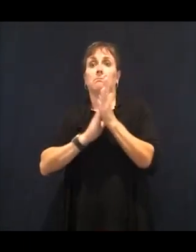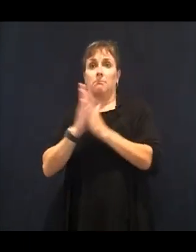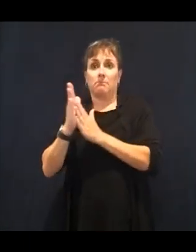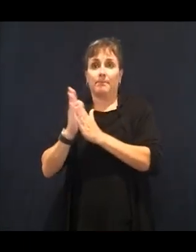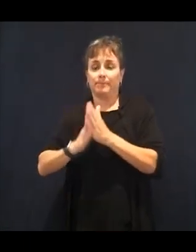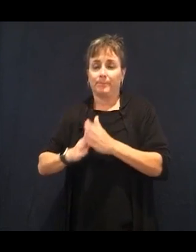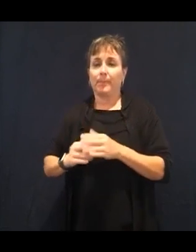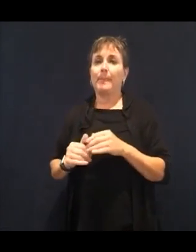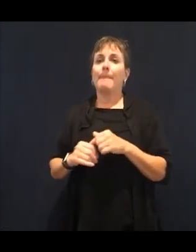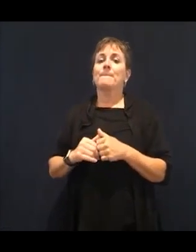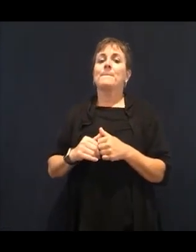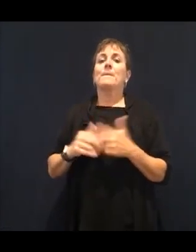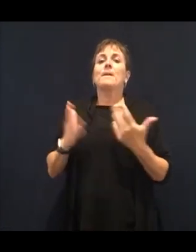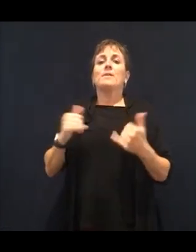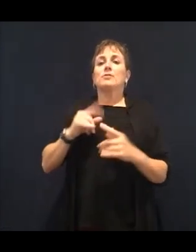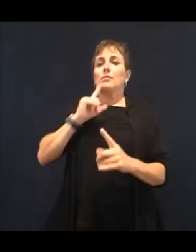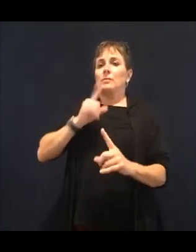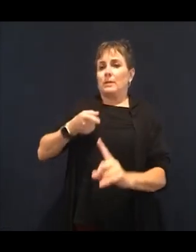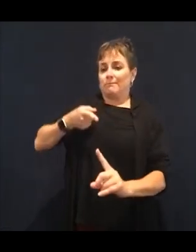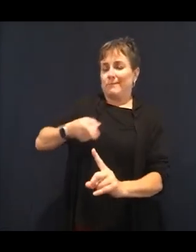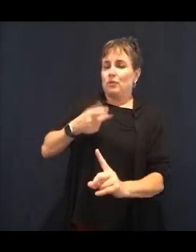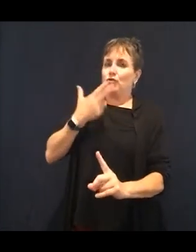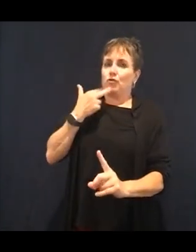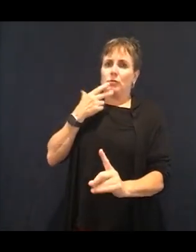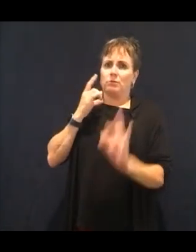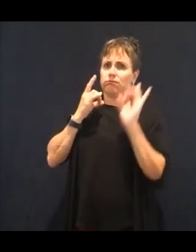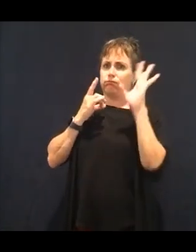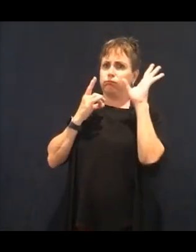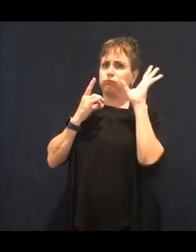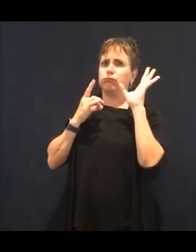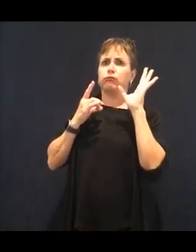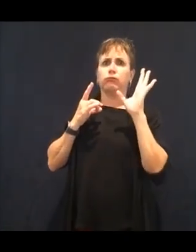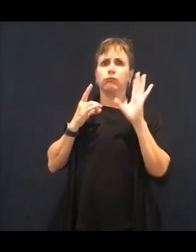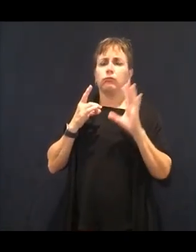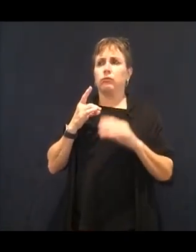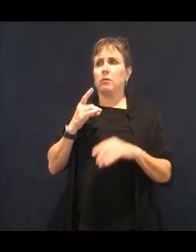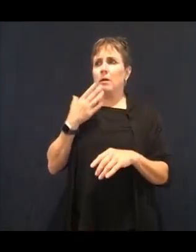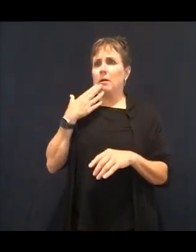actually consume, it says 142 pounds of sugar